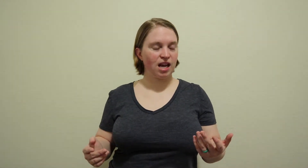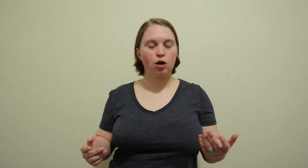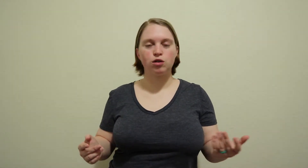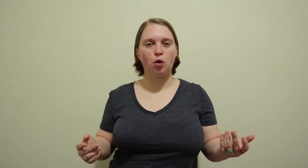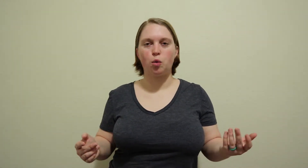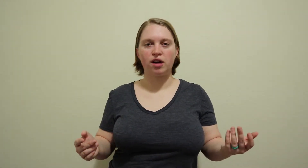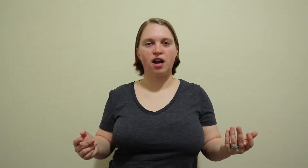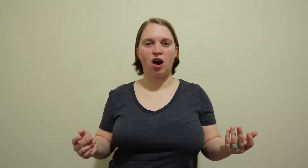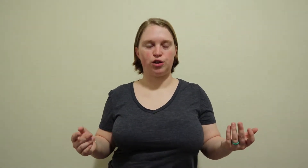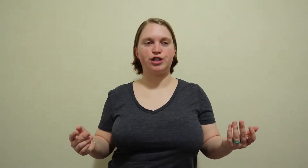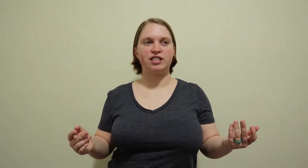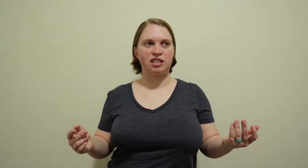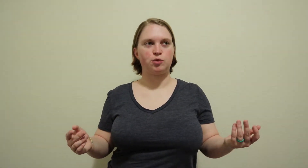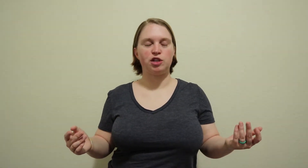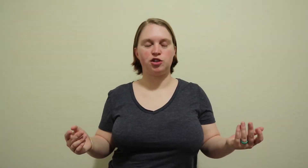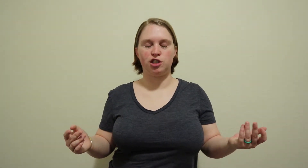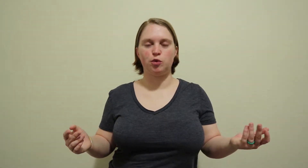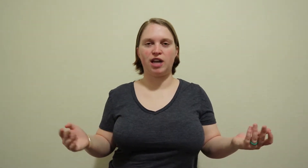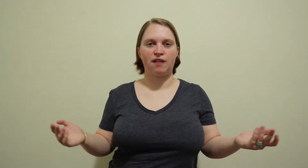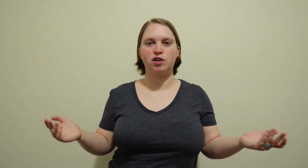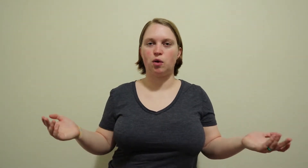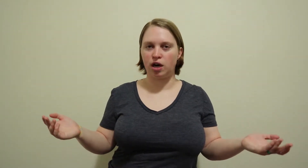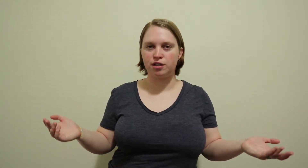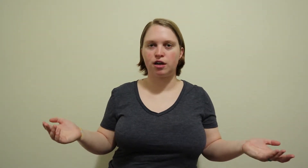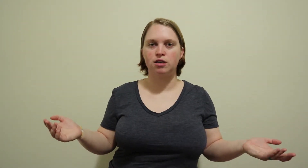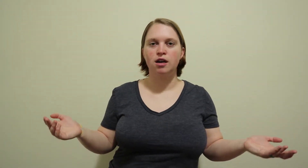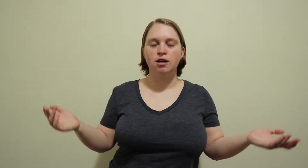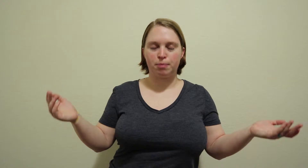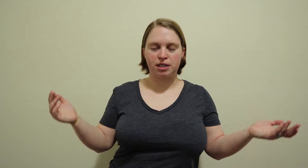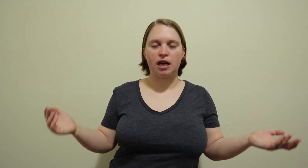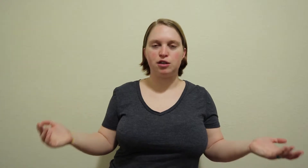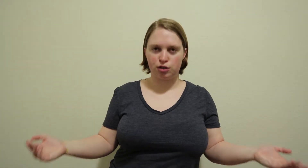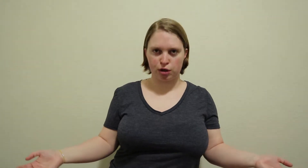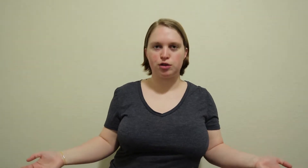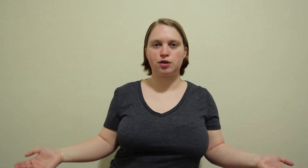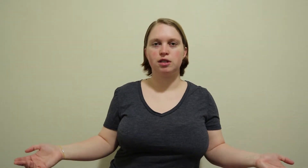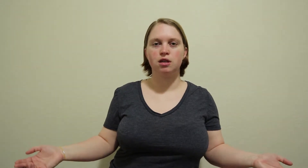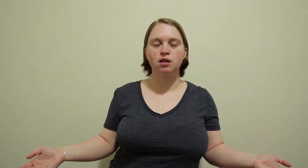I don't know what other situations you would have to go under beside the surgery